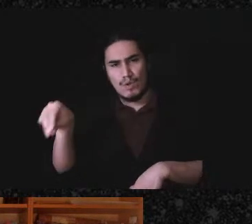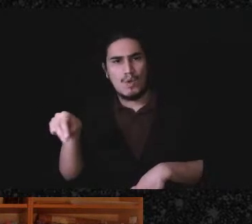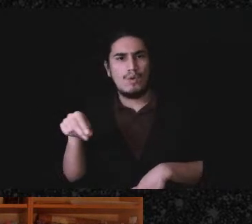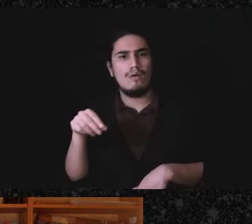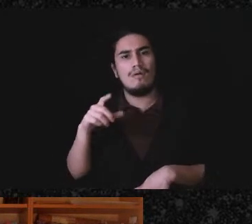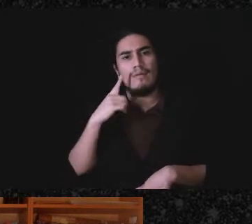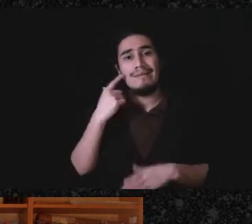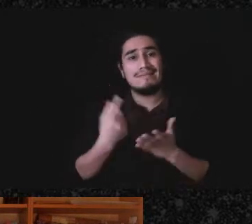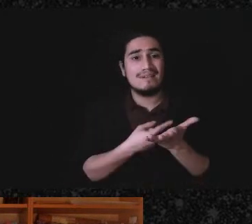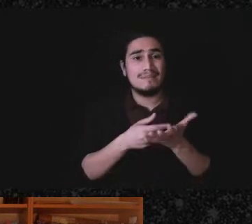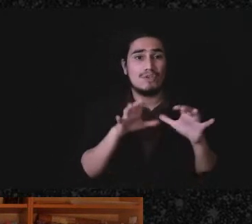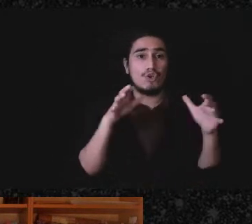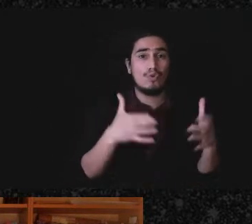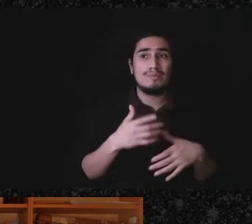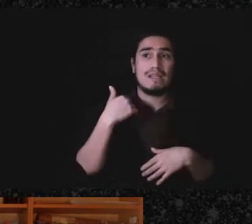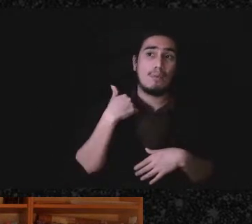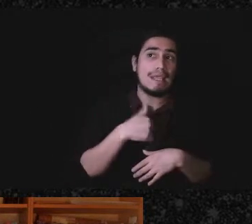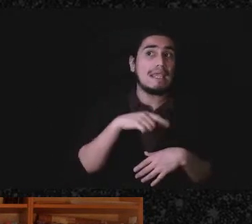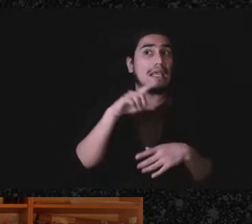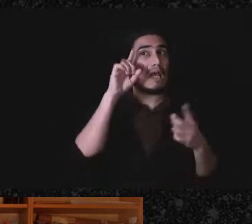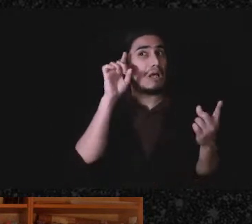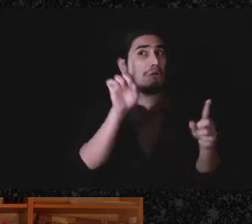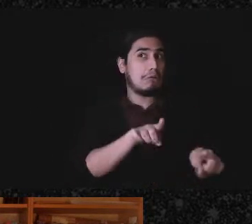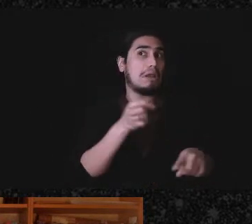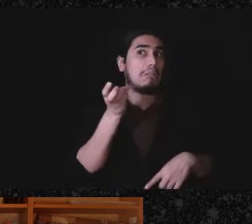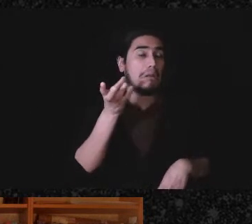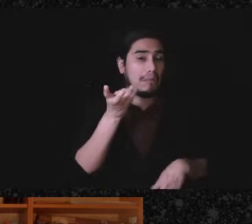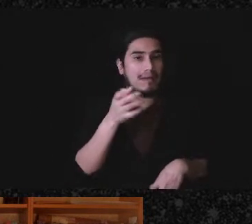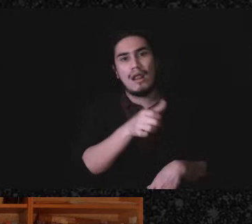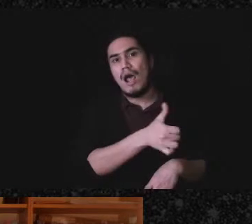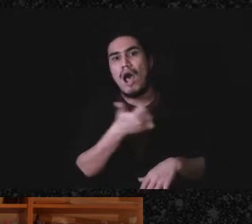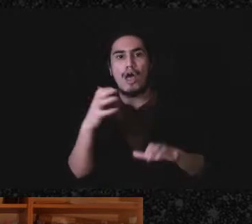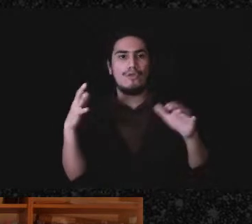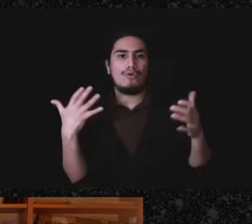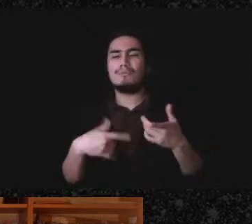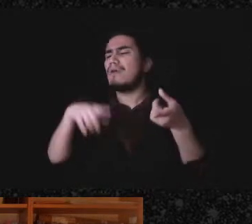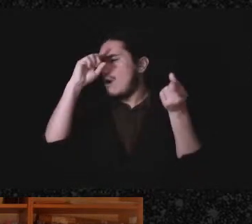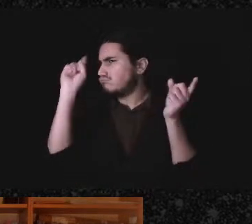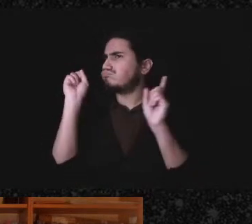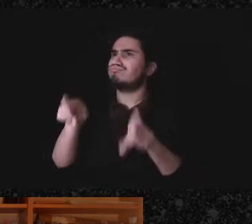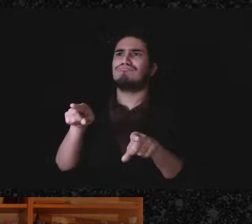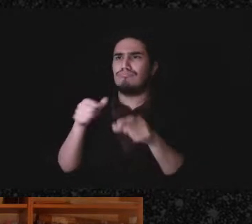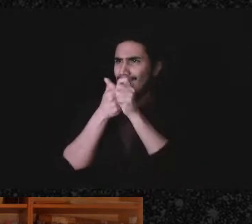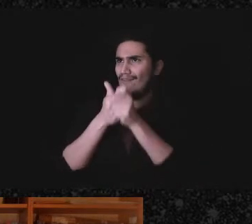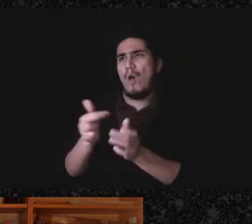we totally comply and the way we comply by having this like convoluted structure that is